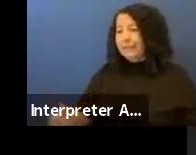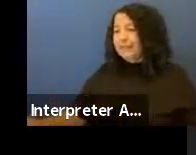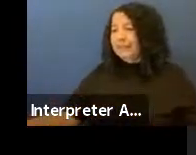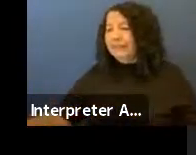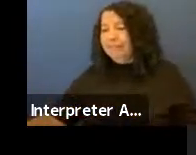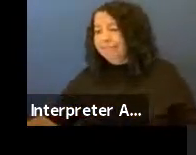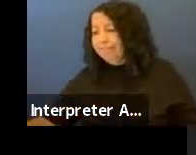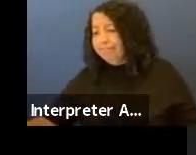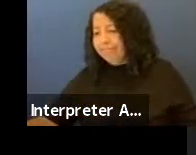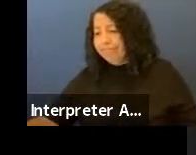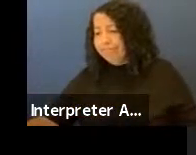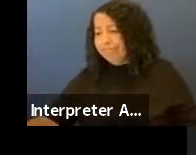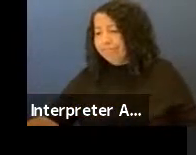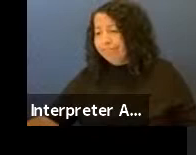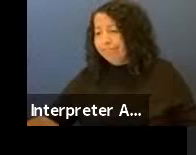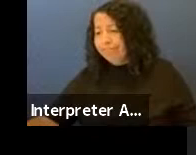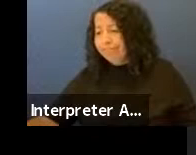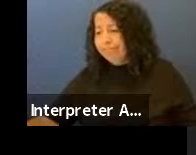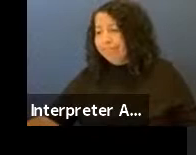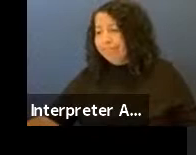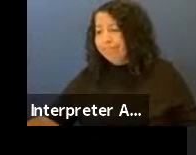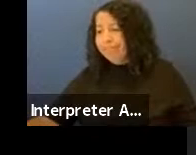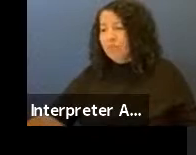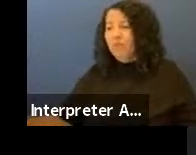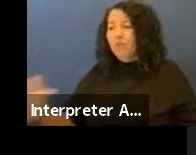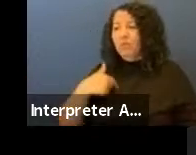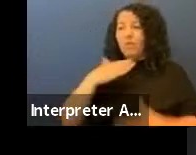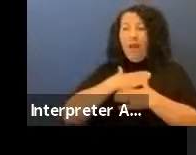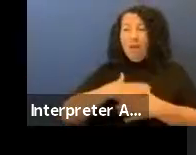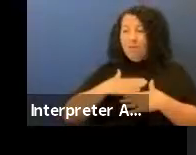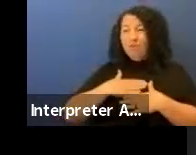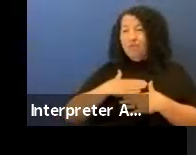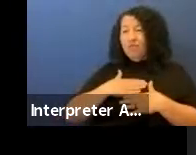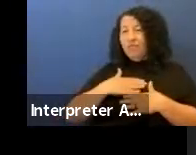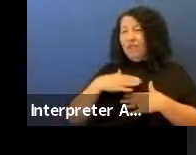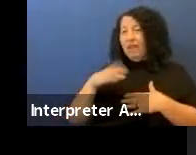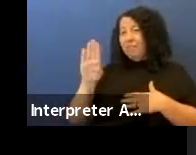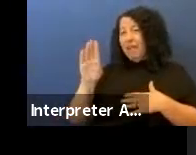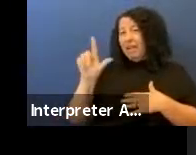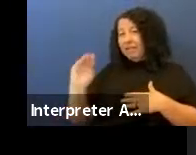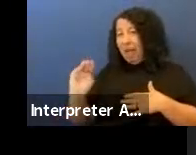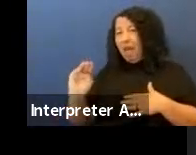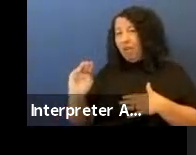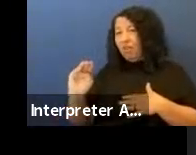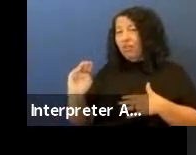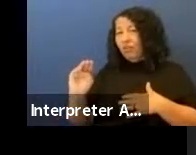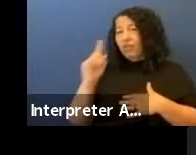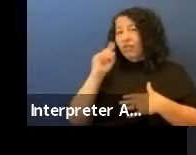So I appreciate Black Lives Matter for giving us that lesson